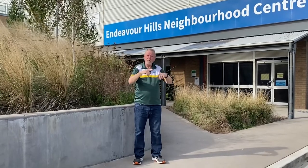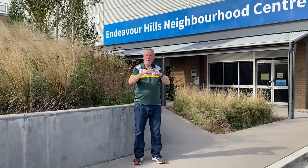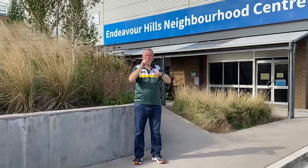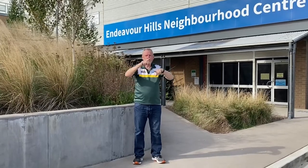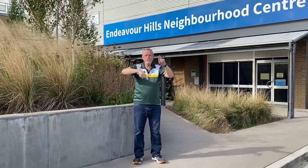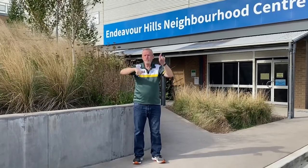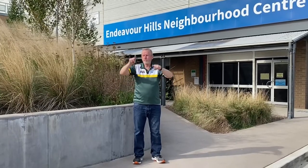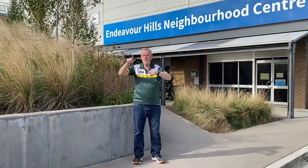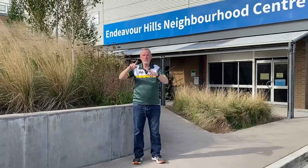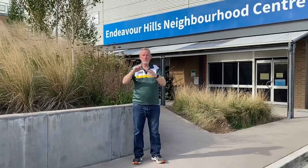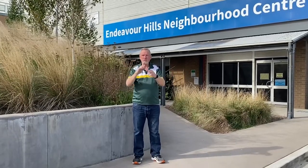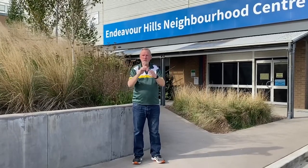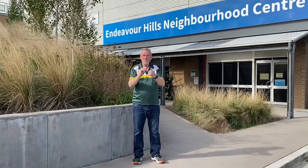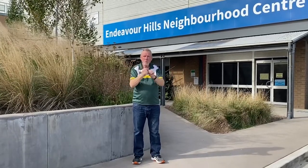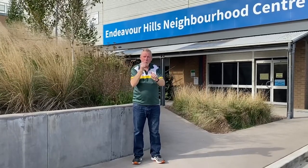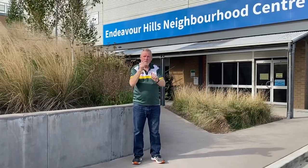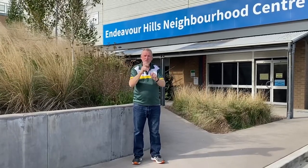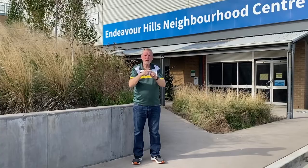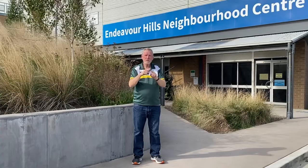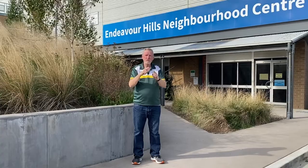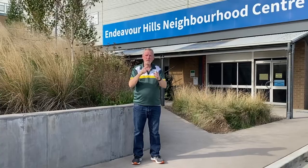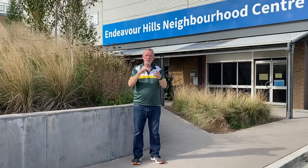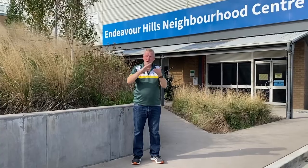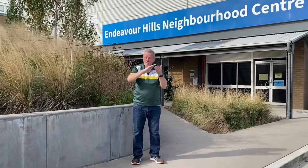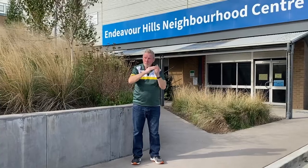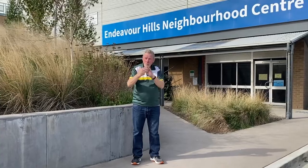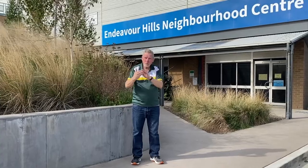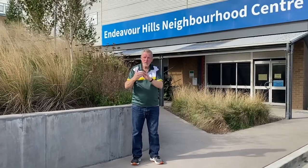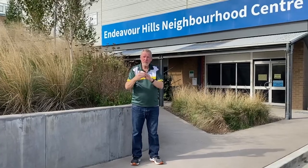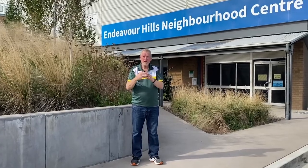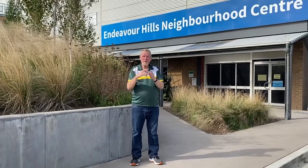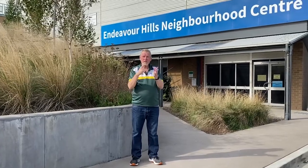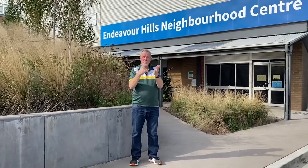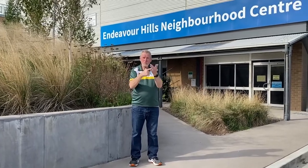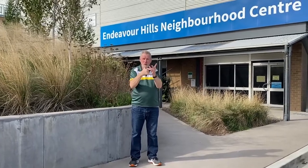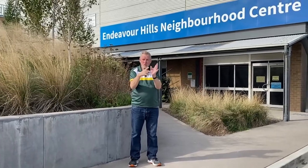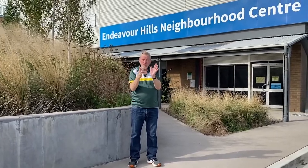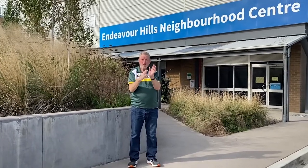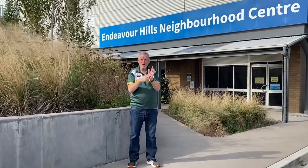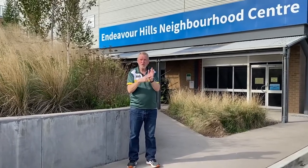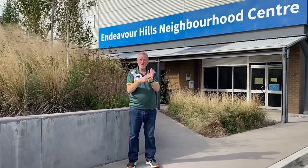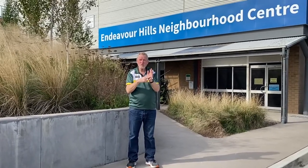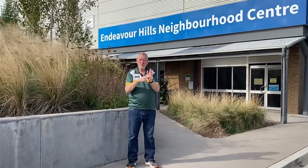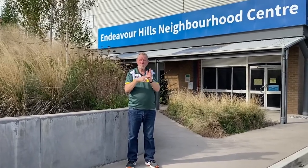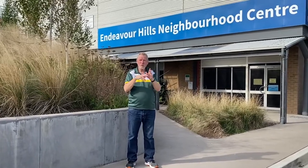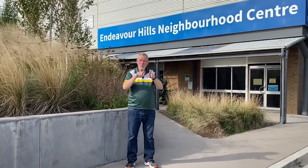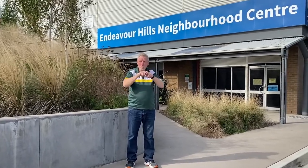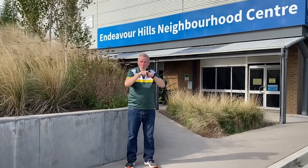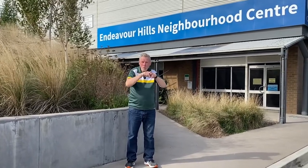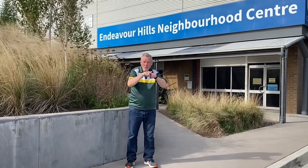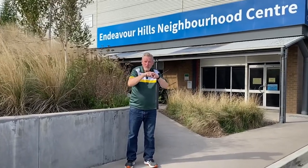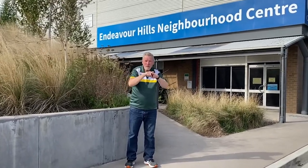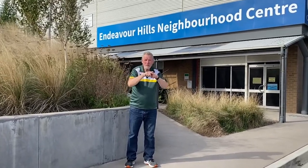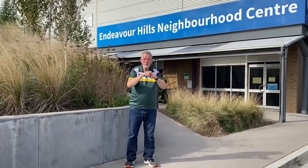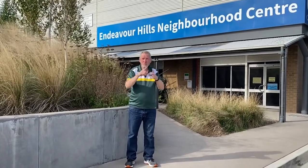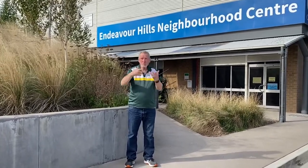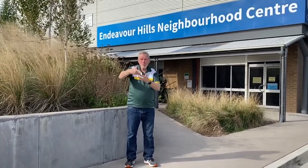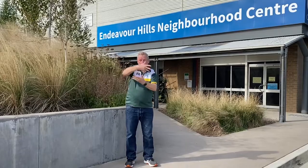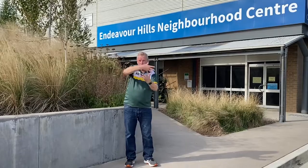for various sports, community, organisation, learning,